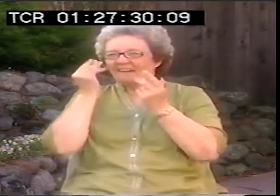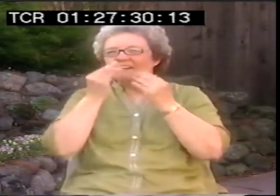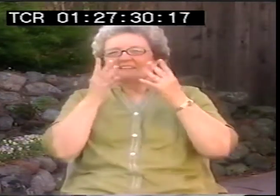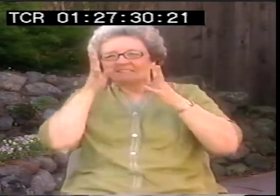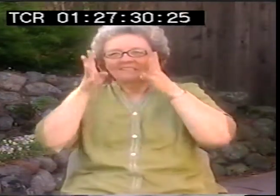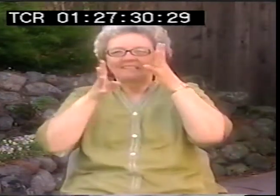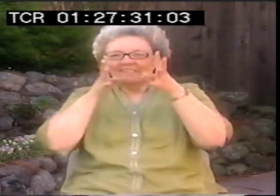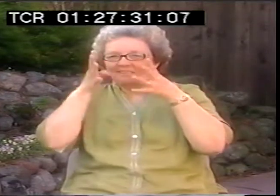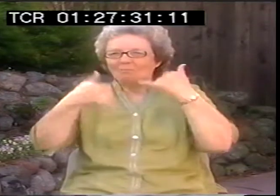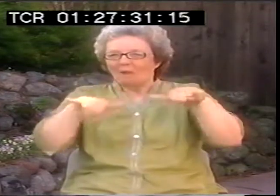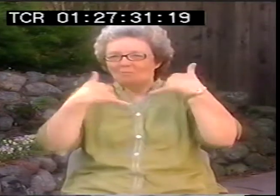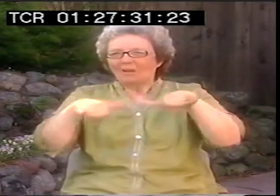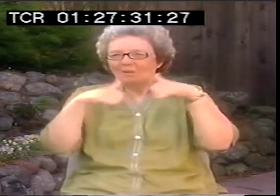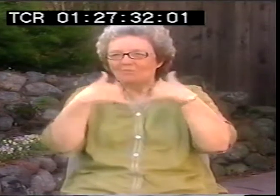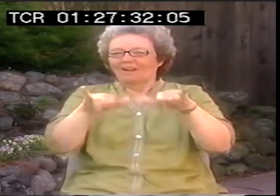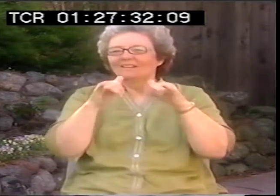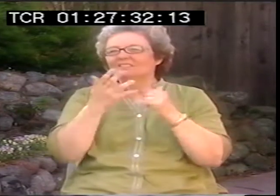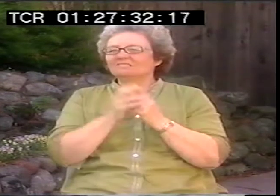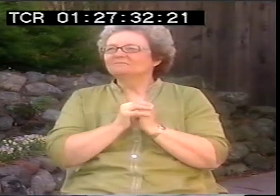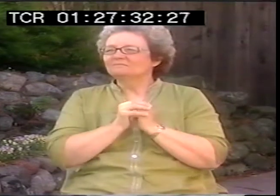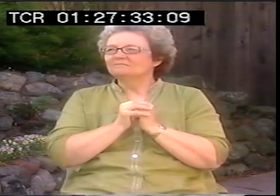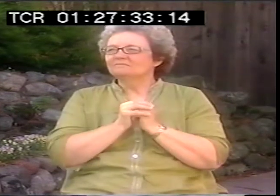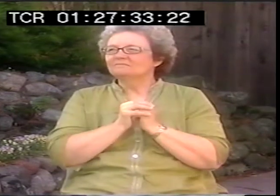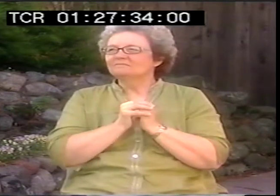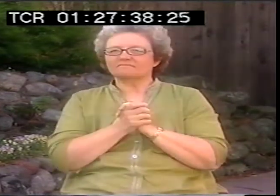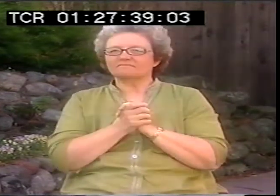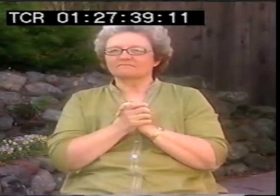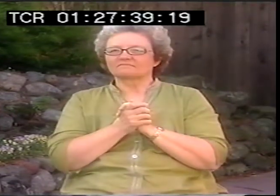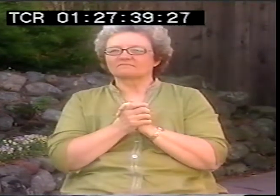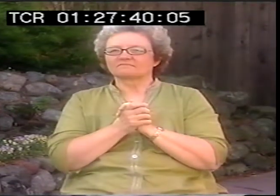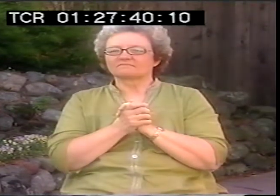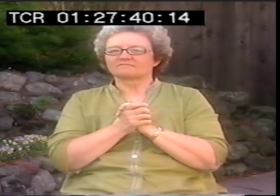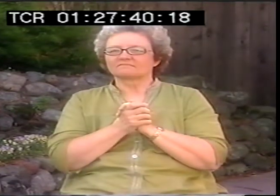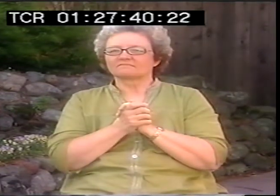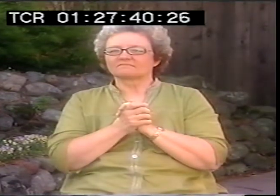So there started to be some really substantive conversations going on about creatively playing